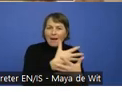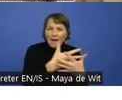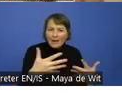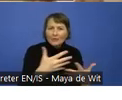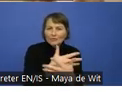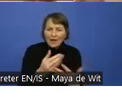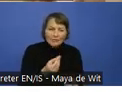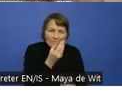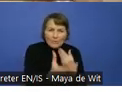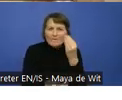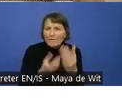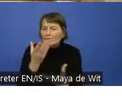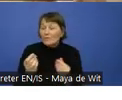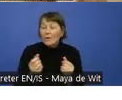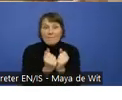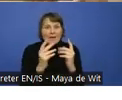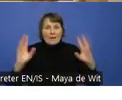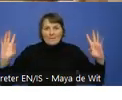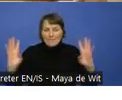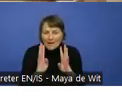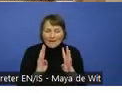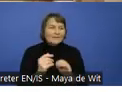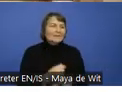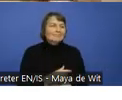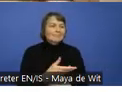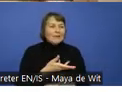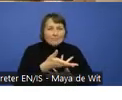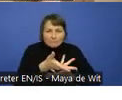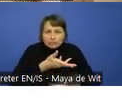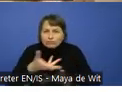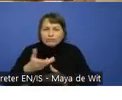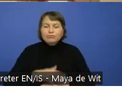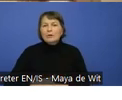meet ups and sharing of experiences and knowledge in all parts of the world.